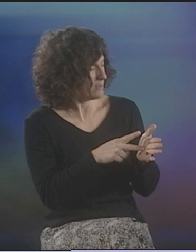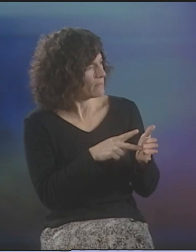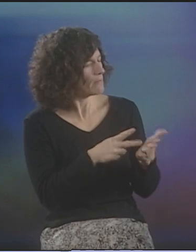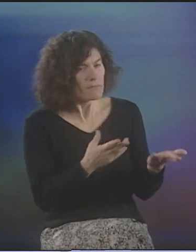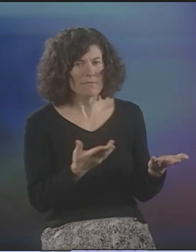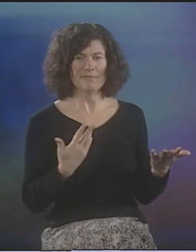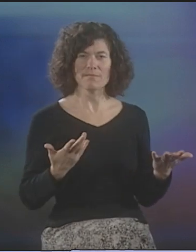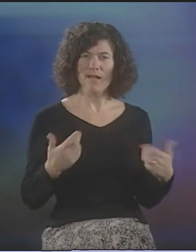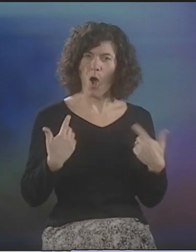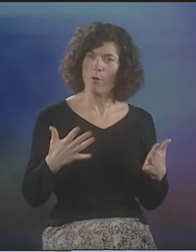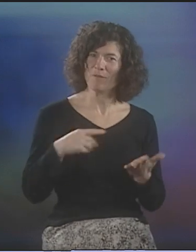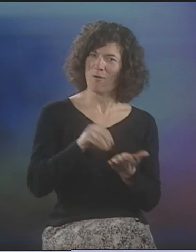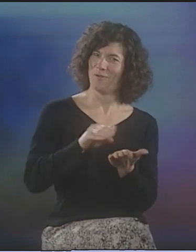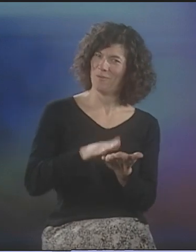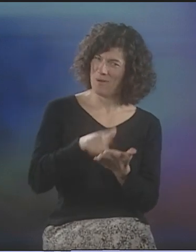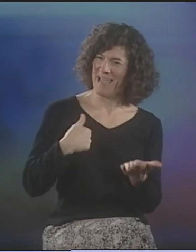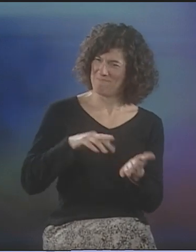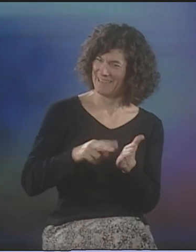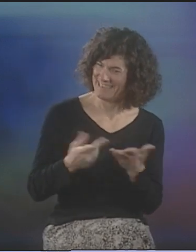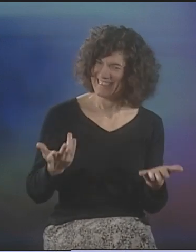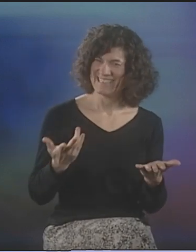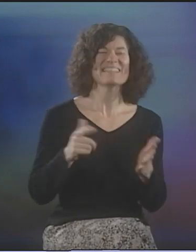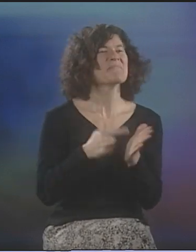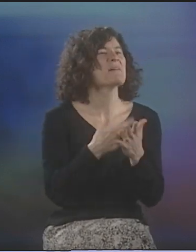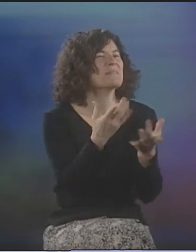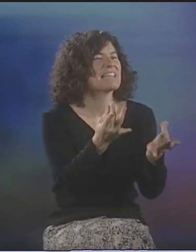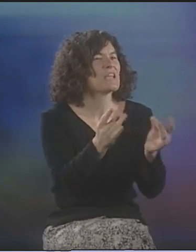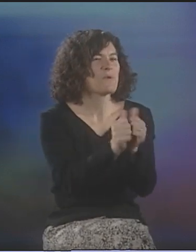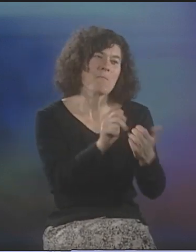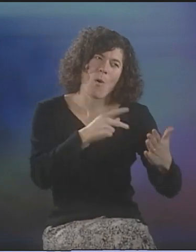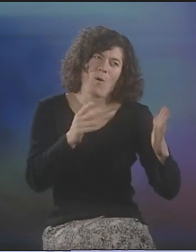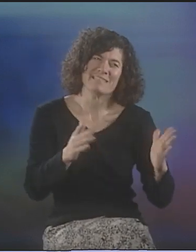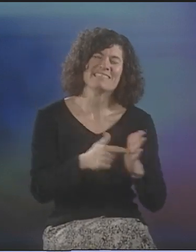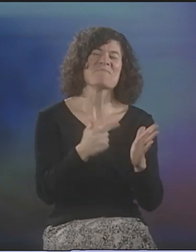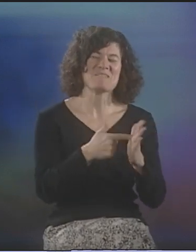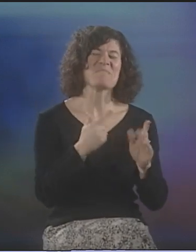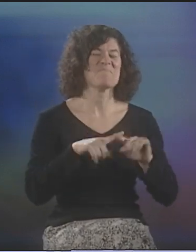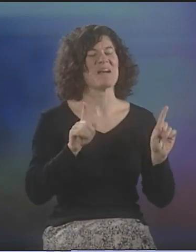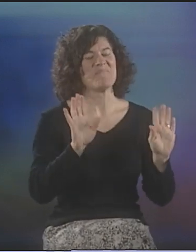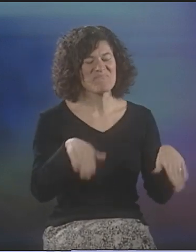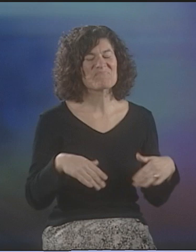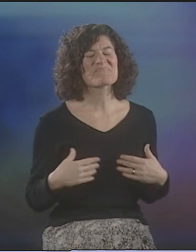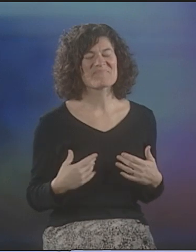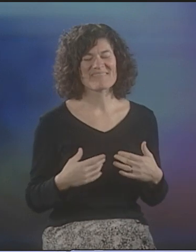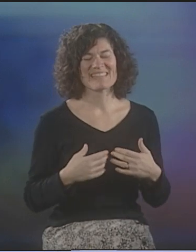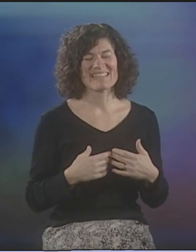HE'D SAY, "WELL, THE MEANING'S RIGHT THERE." IT'S ALREADY THERE, OF COURSE. IT'S OBVIOUS. SO, THAT GETS TRICKY SOMETIMES.